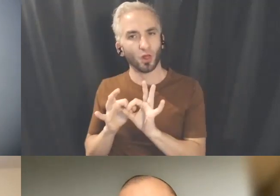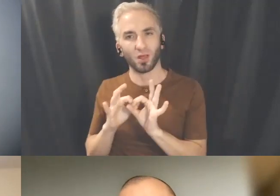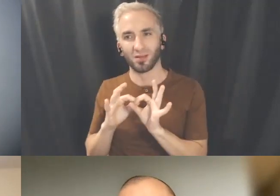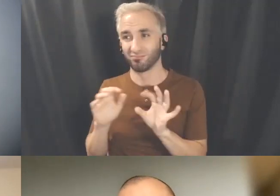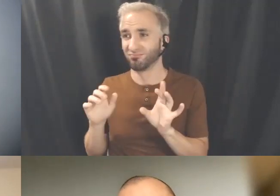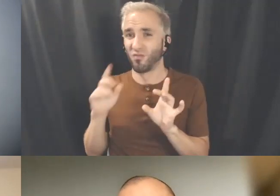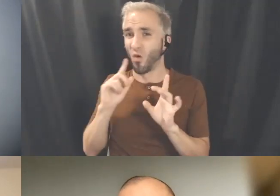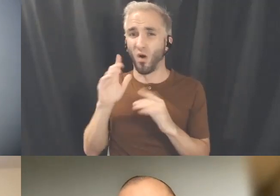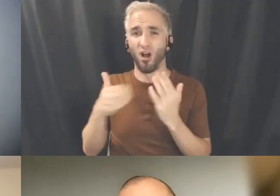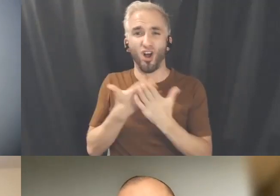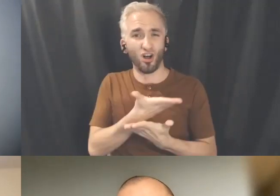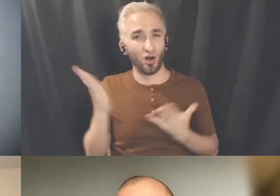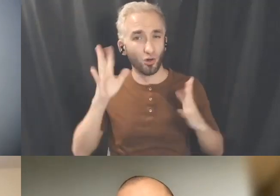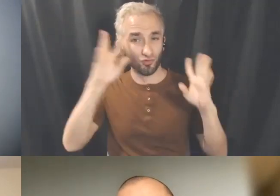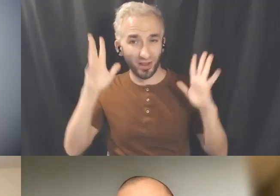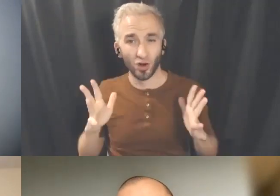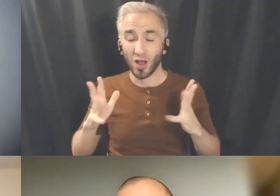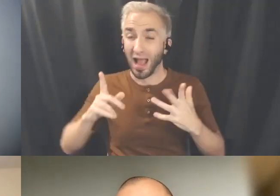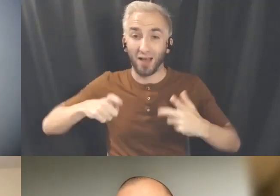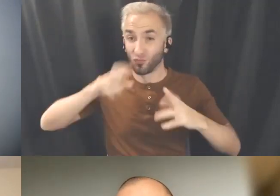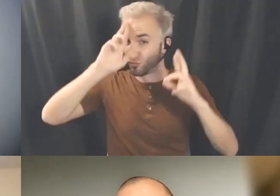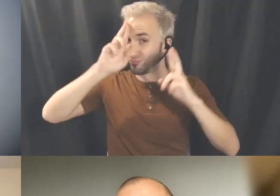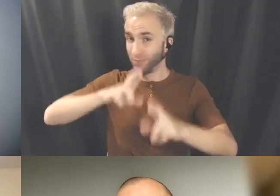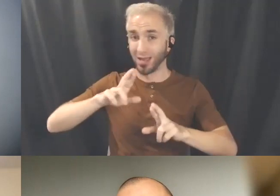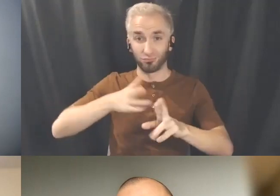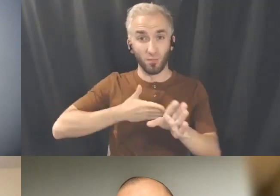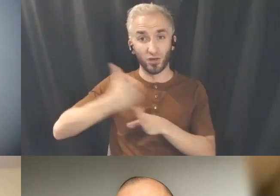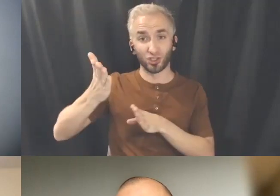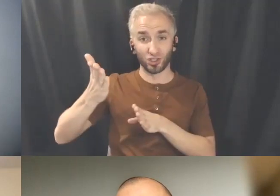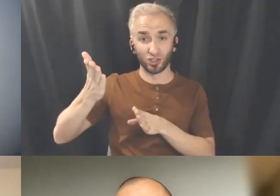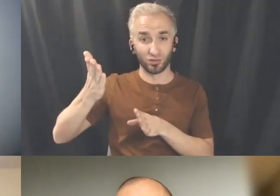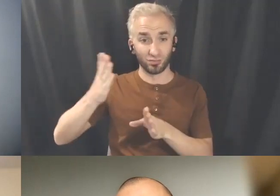that first we gotta respect our profession you know as artists this is what we do